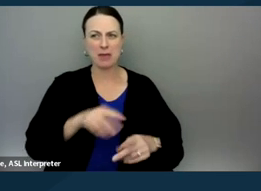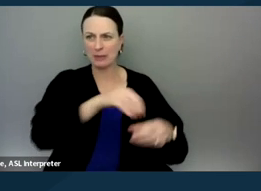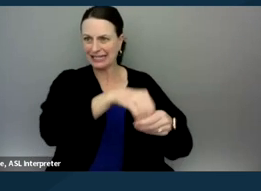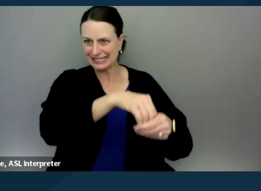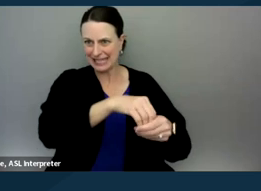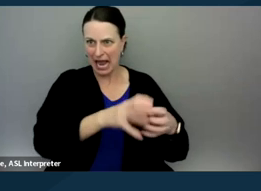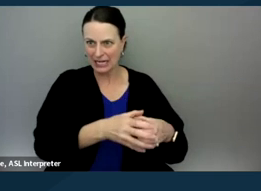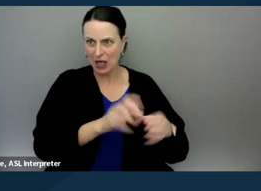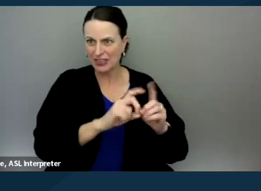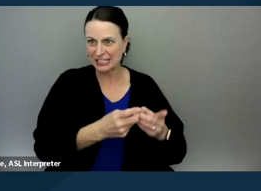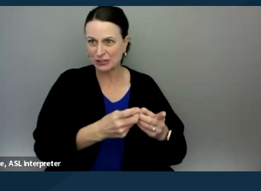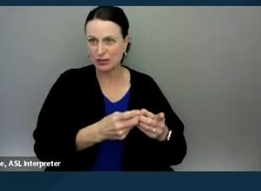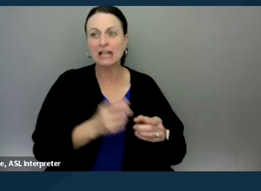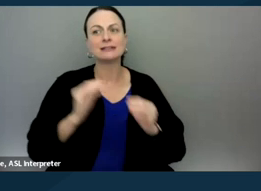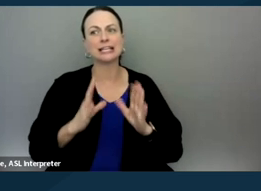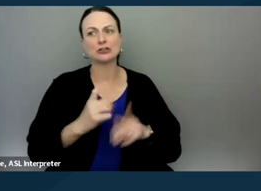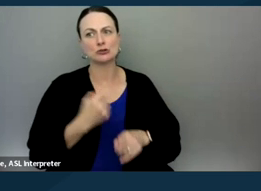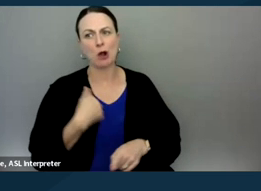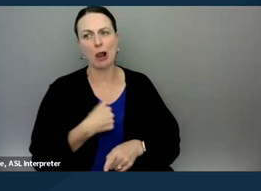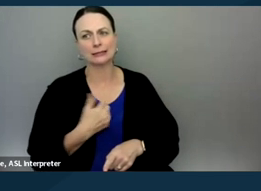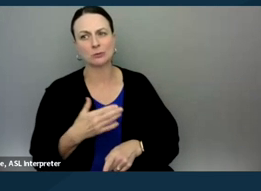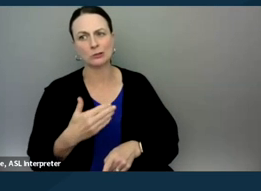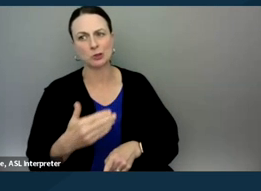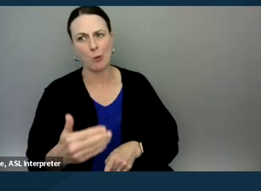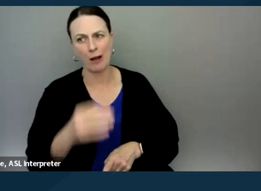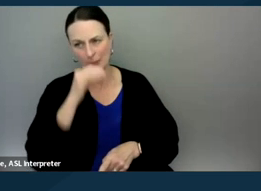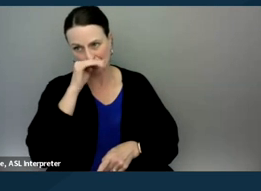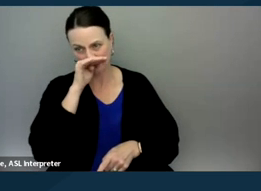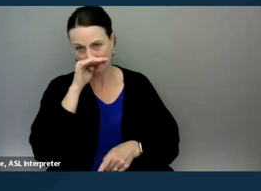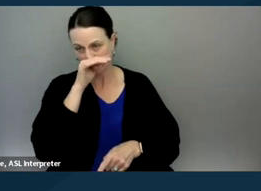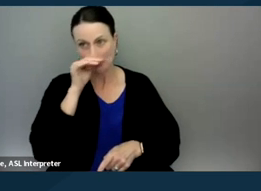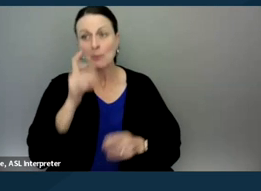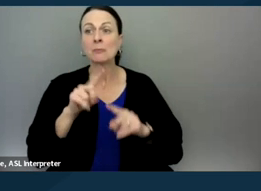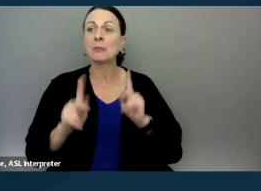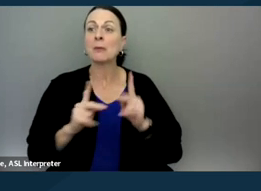you know, teachers call us sometimes, you know, there's a lot of people advocating for children within the educational system,